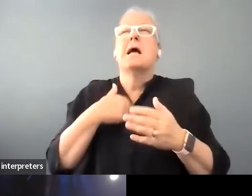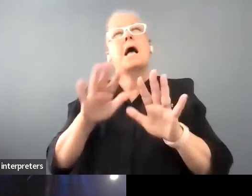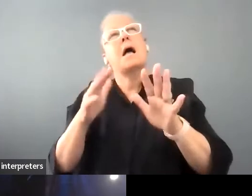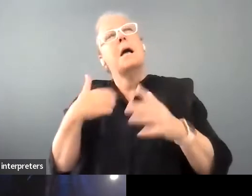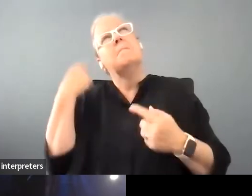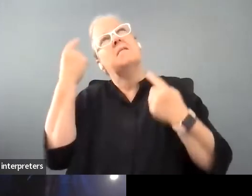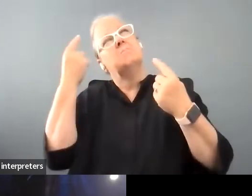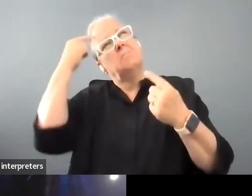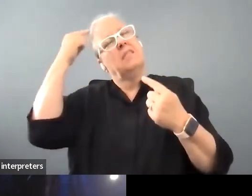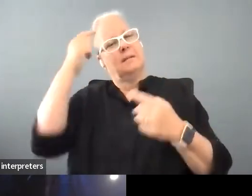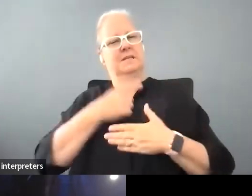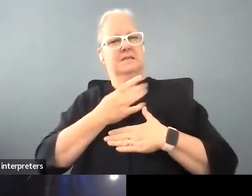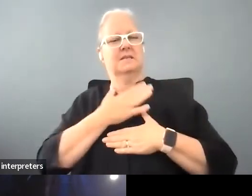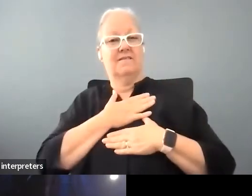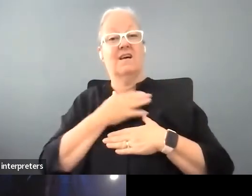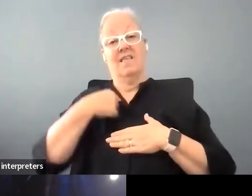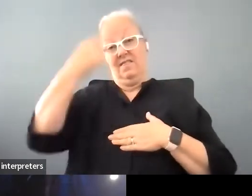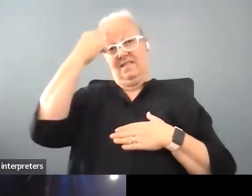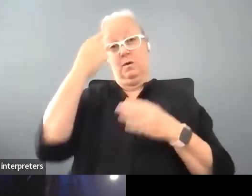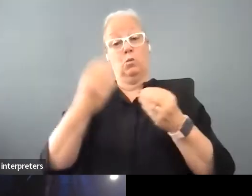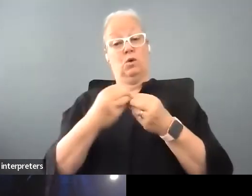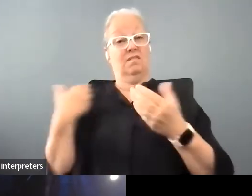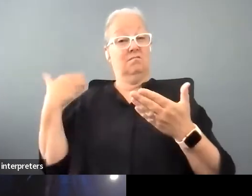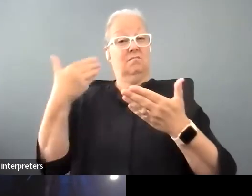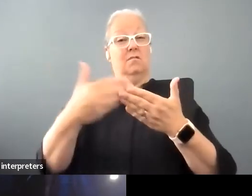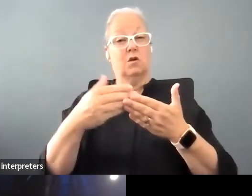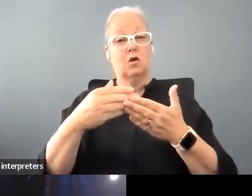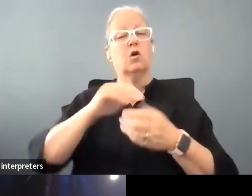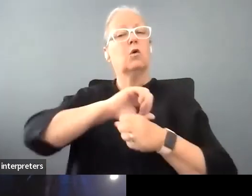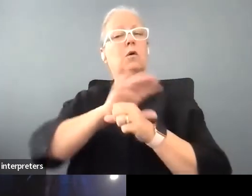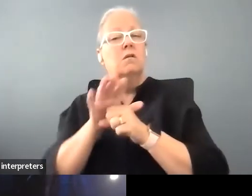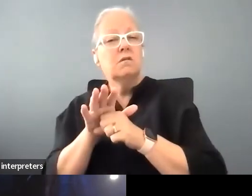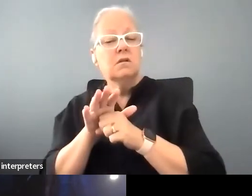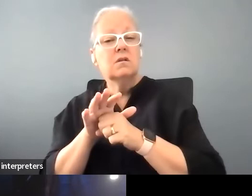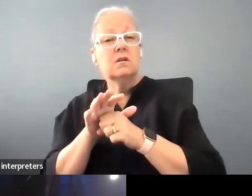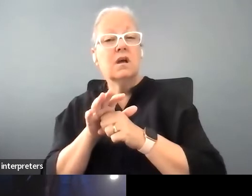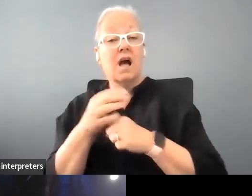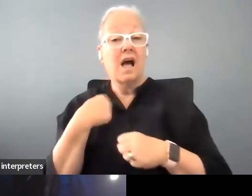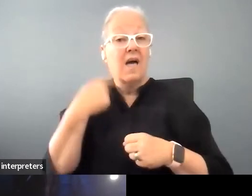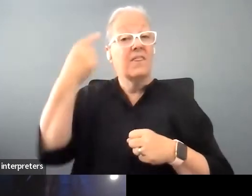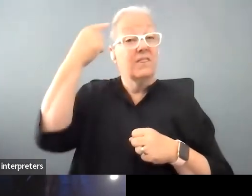happened with Covid is that there might be and it looks like there will be a kind of shift